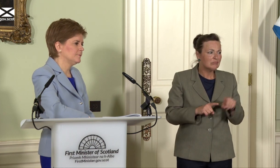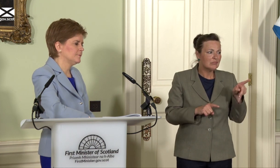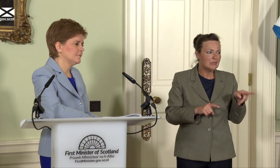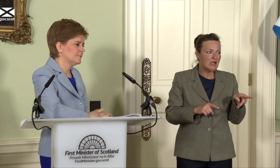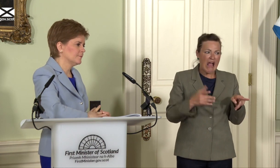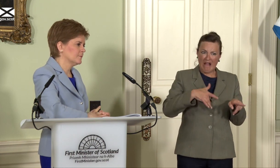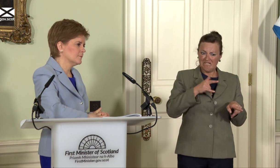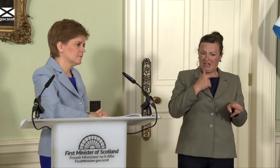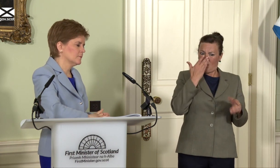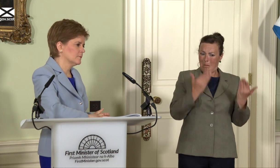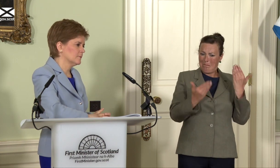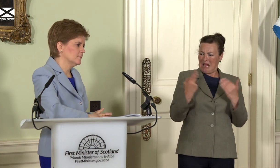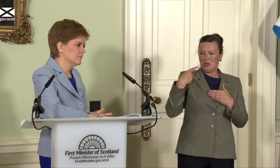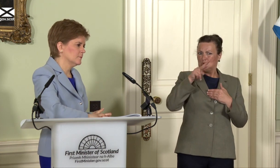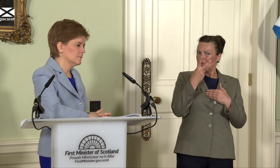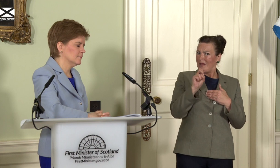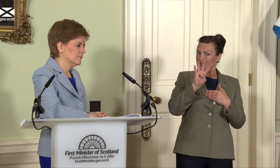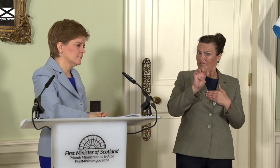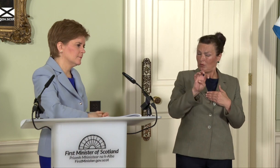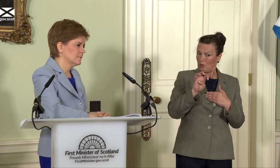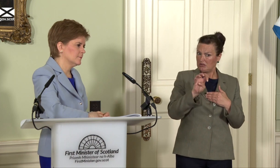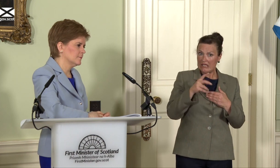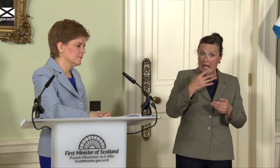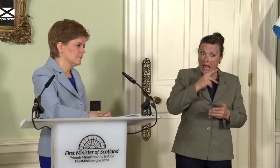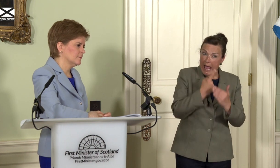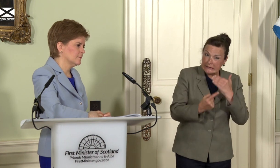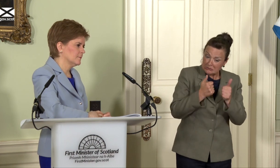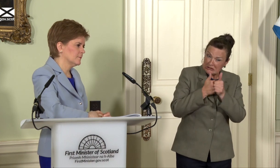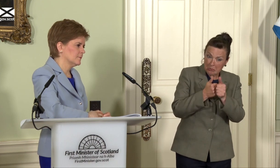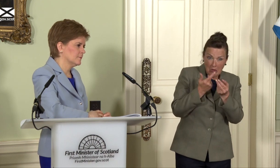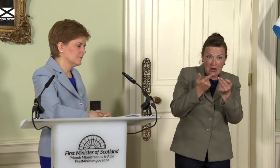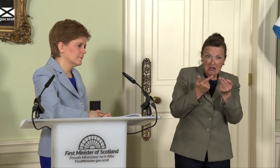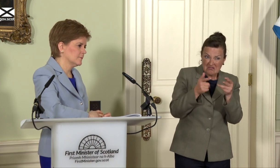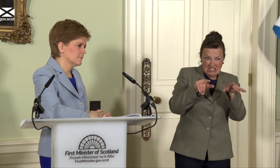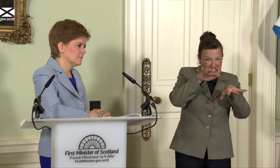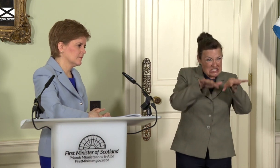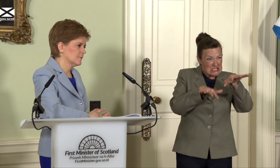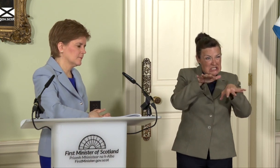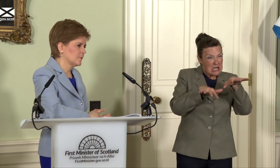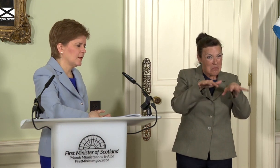than it was in 2014; why do you think that is the case, and why isn’t that resonating with people?